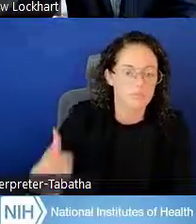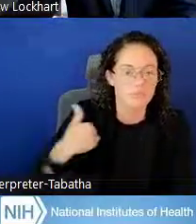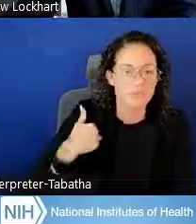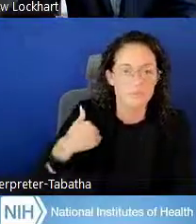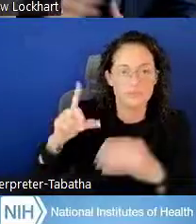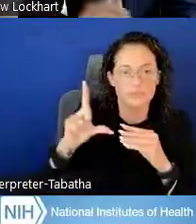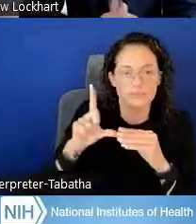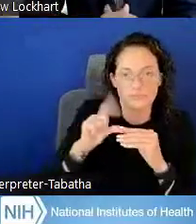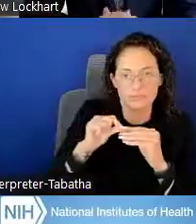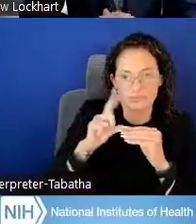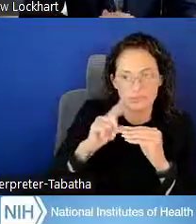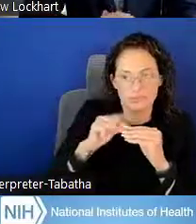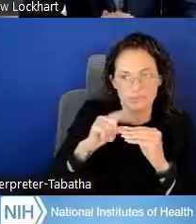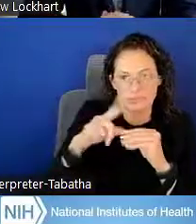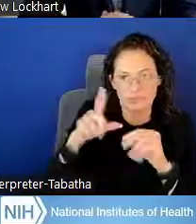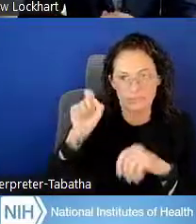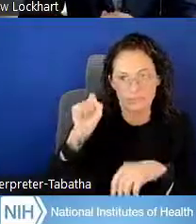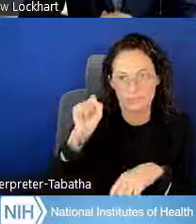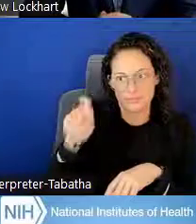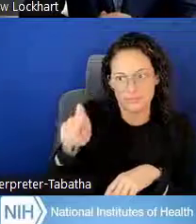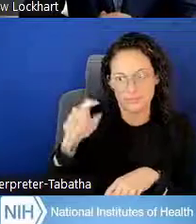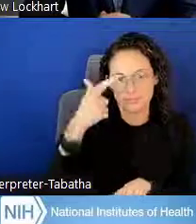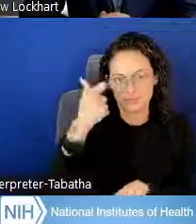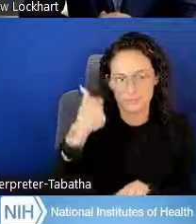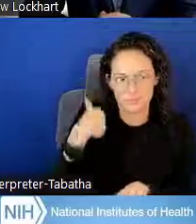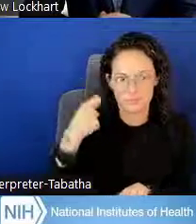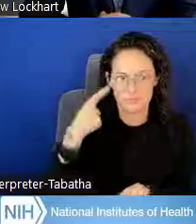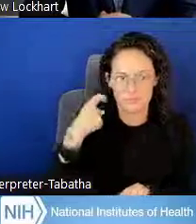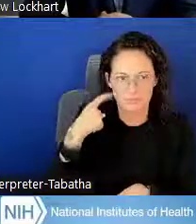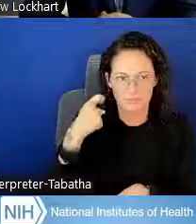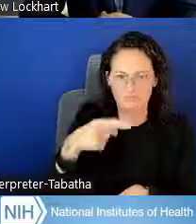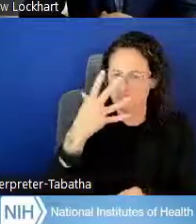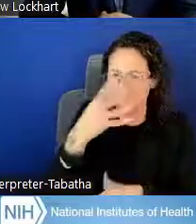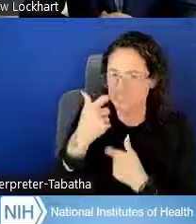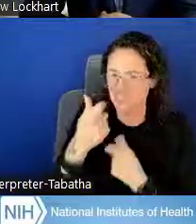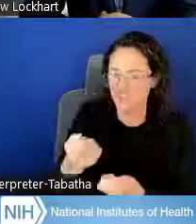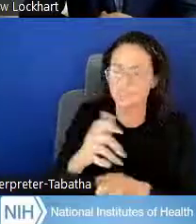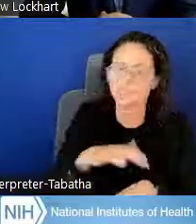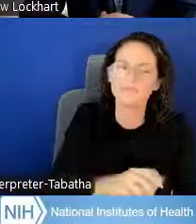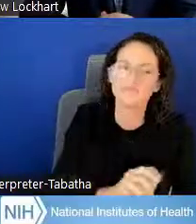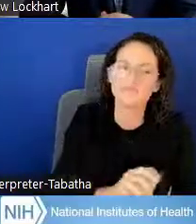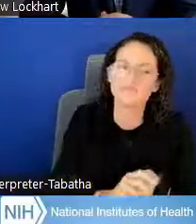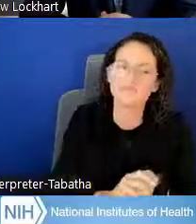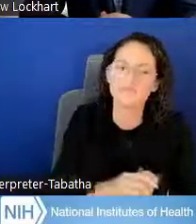Well, one more question I wanted to get to because I think this is pretty interesting, and then we'll shift gears a bit.